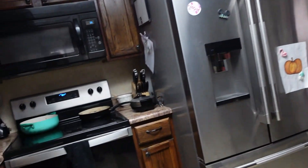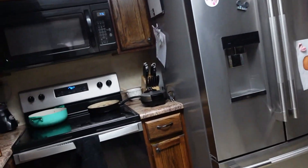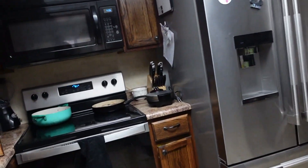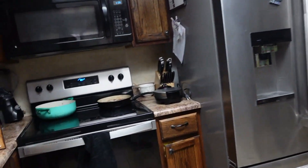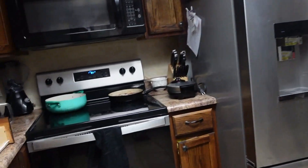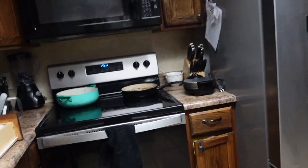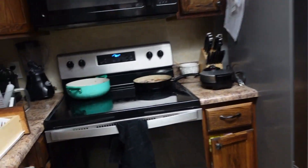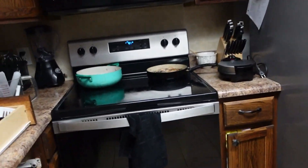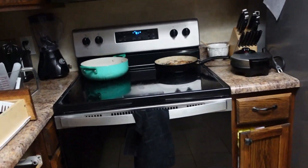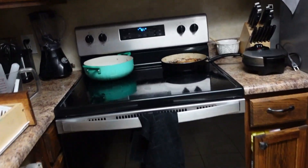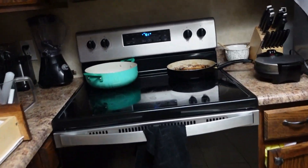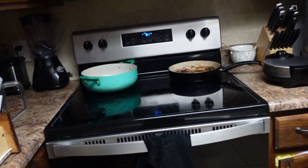let's check it out